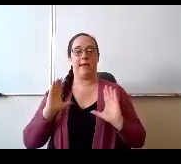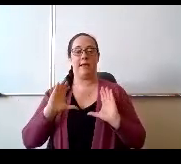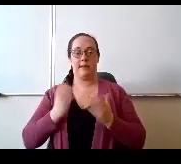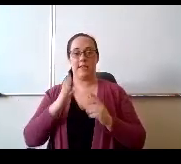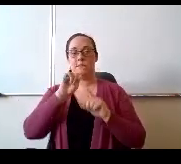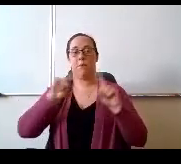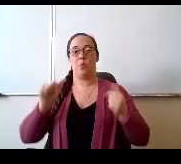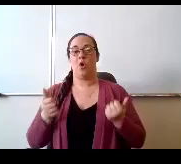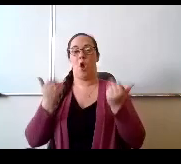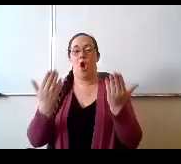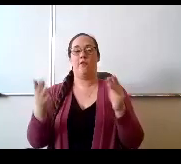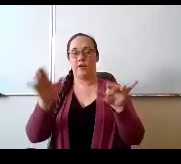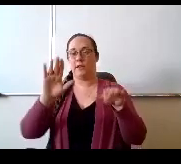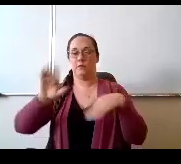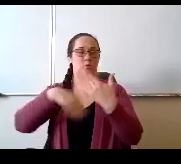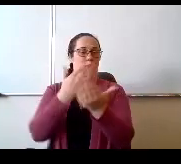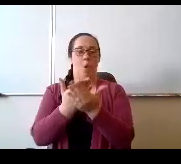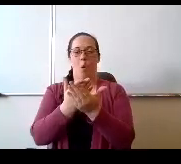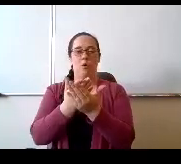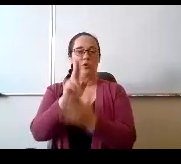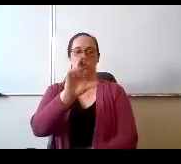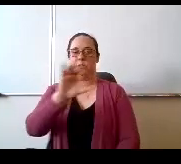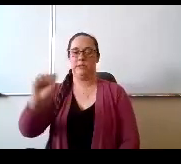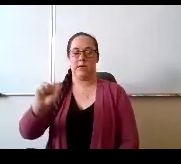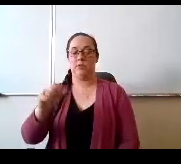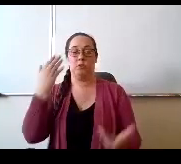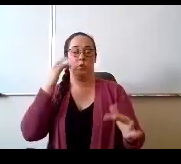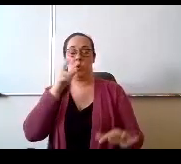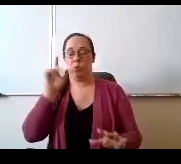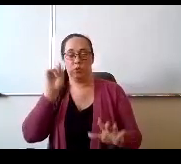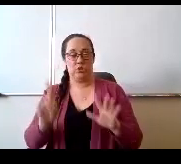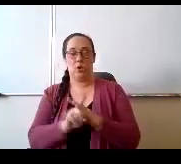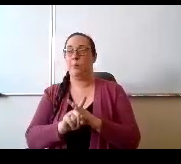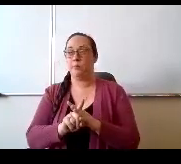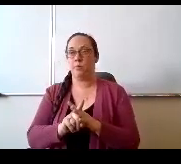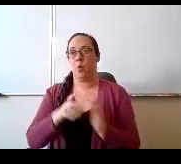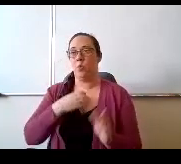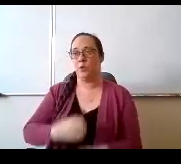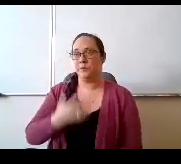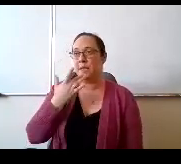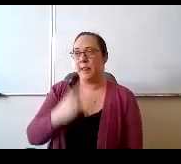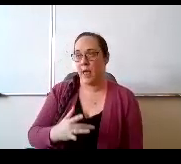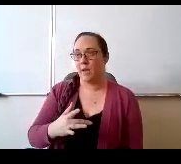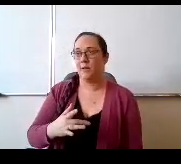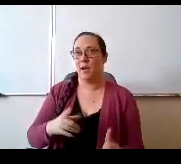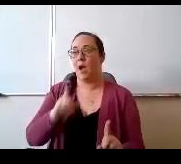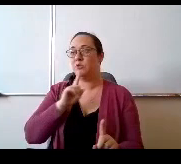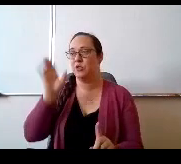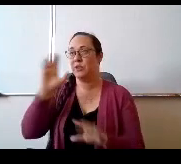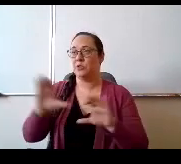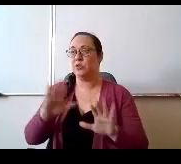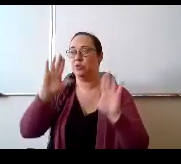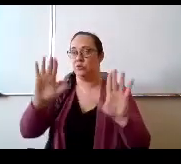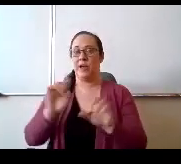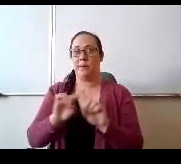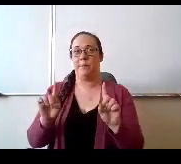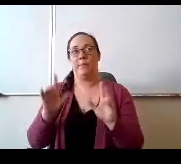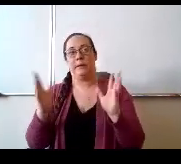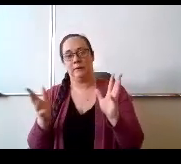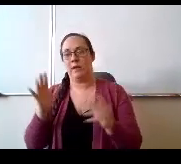so who knows who's going to show up? Wish me luck, I'm sure they'll do great now for how to get them in their doll virtual.